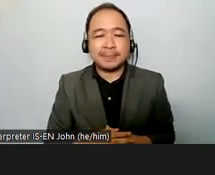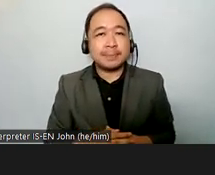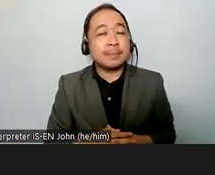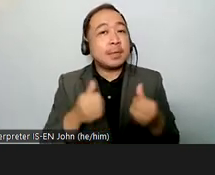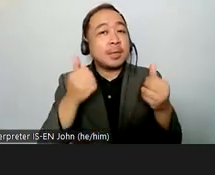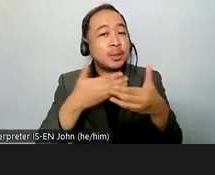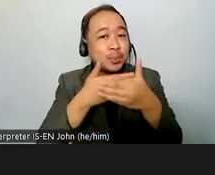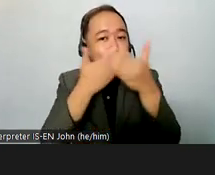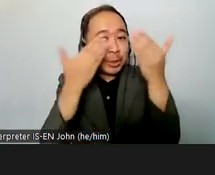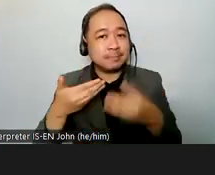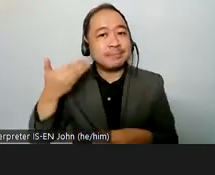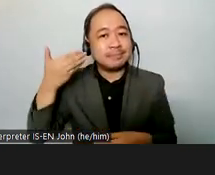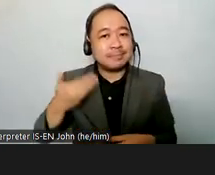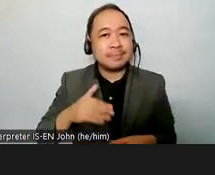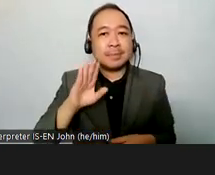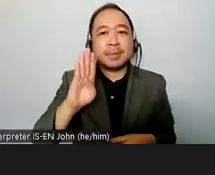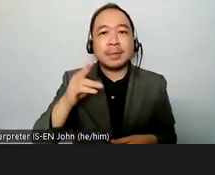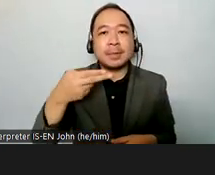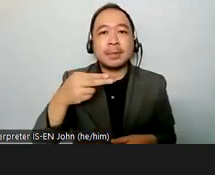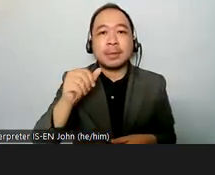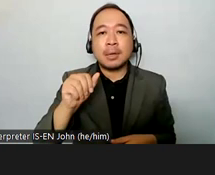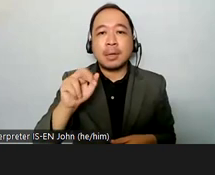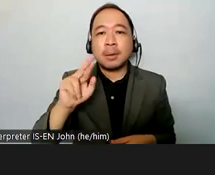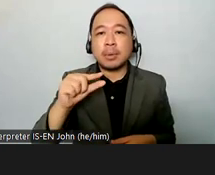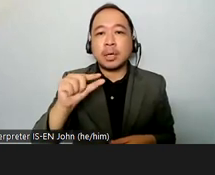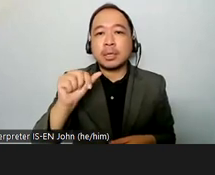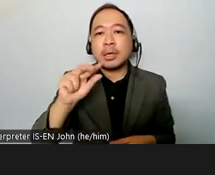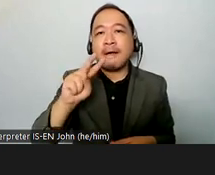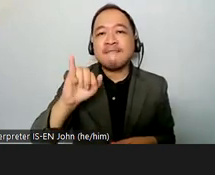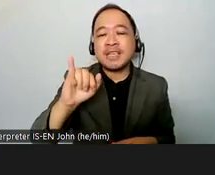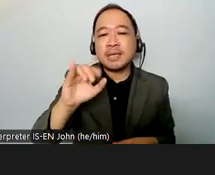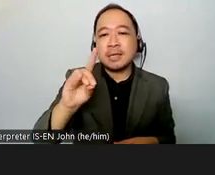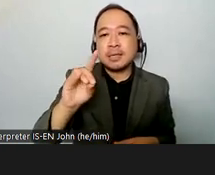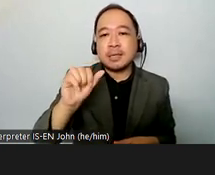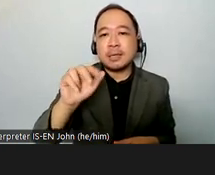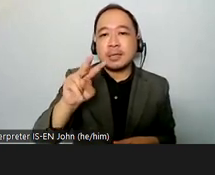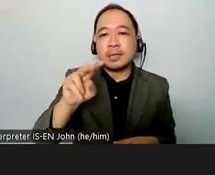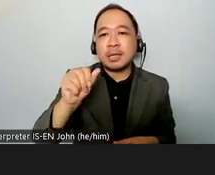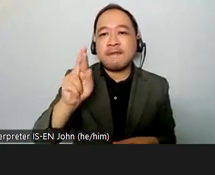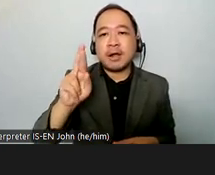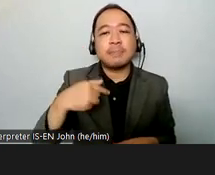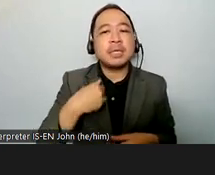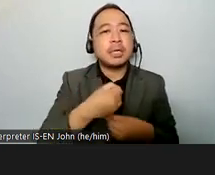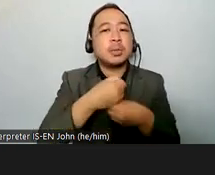is bhargavi dawa i represent tci and also the global coalition for the institutionalization